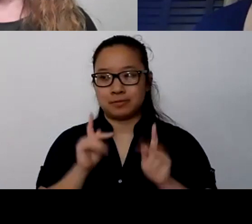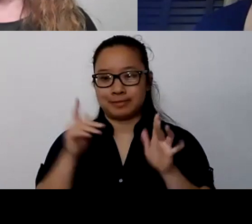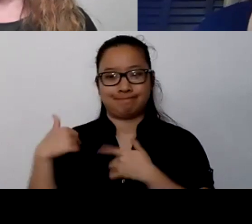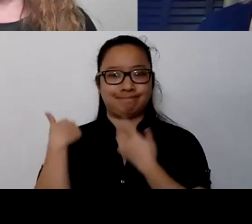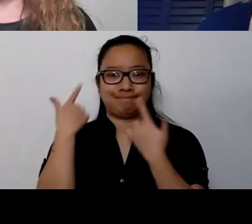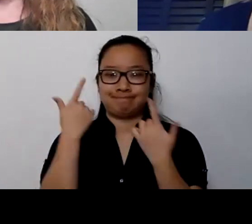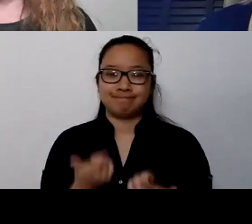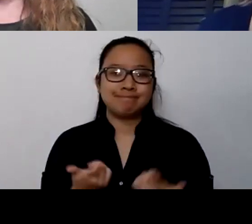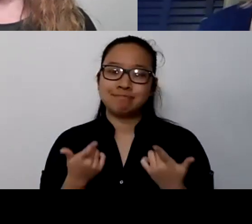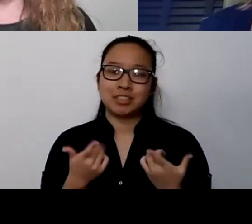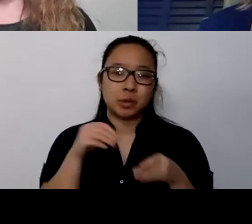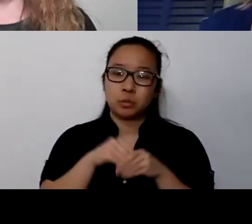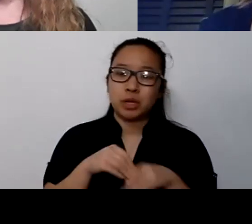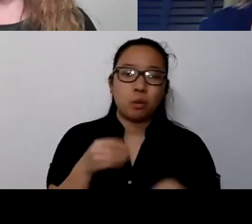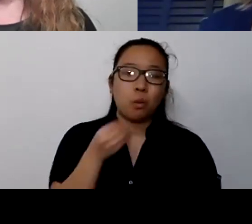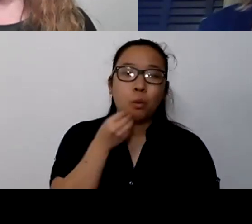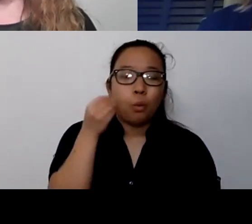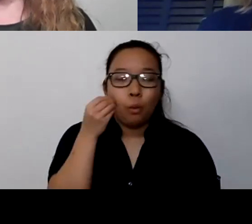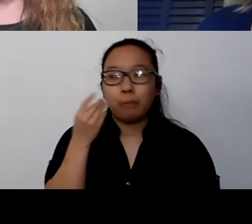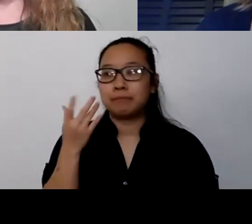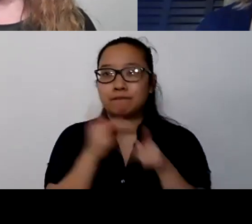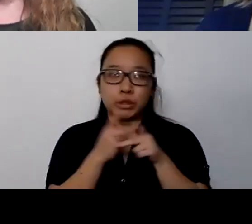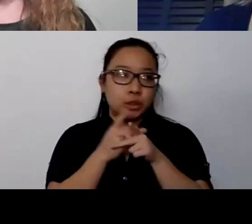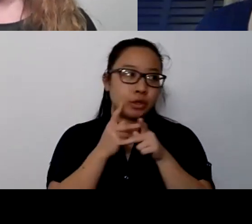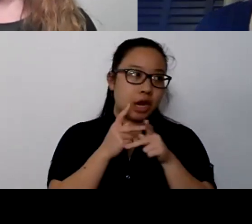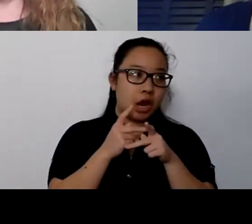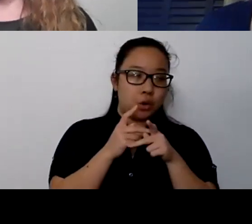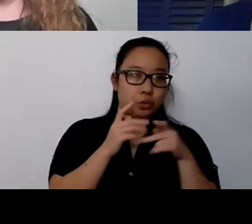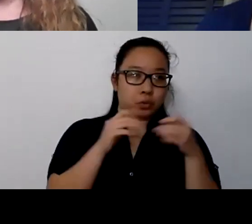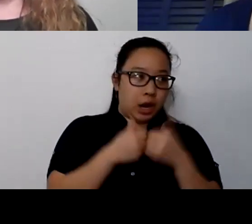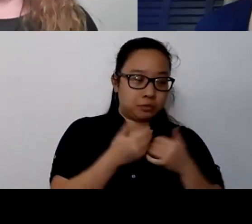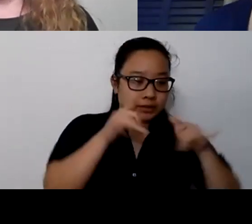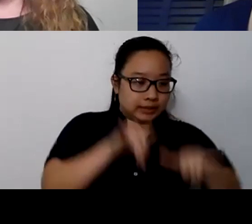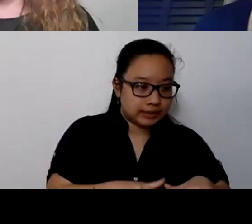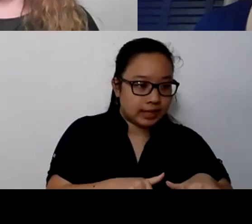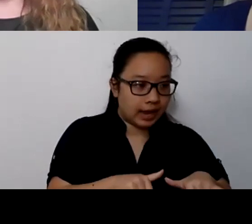and figuring that out and transitioning back to a classroom studying,